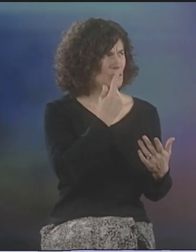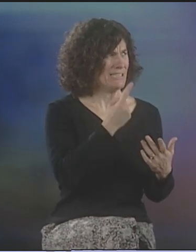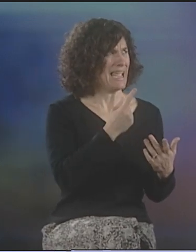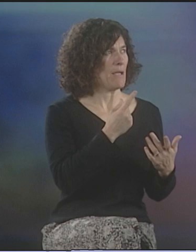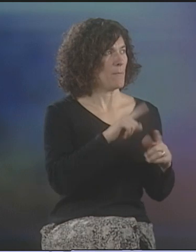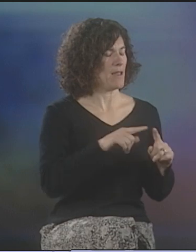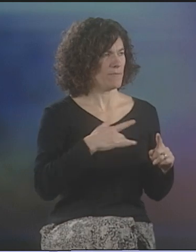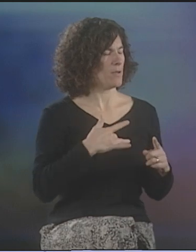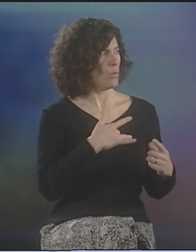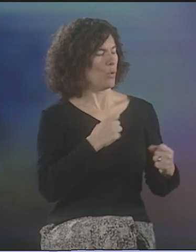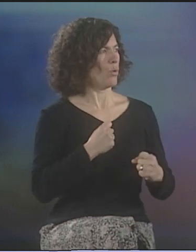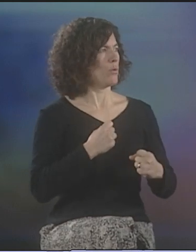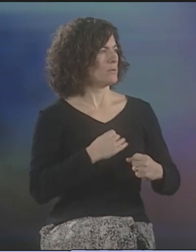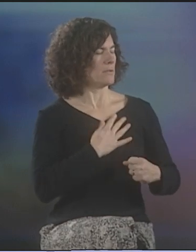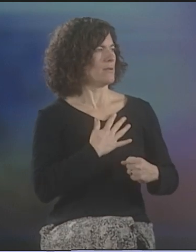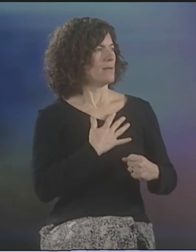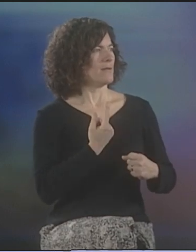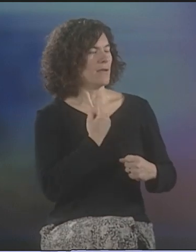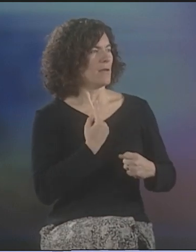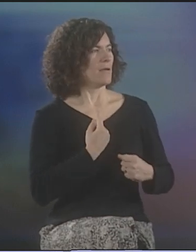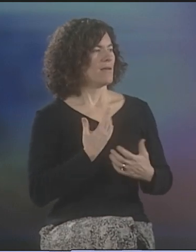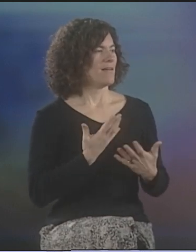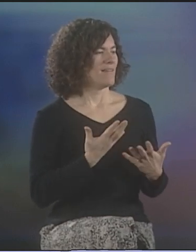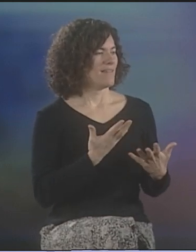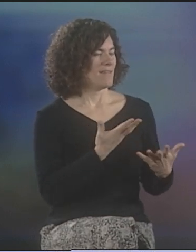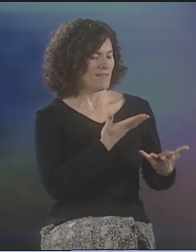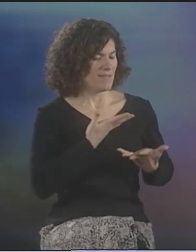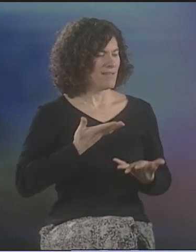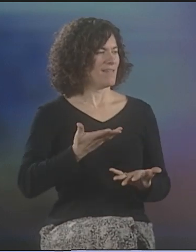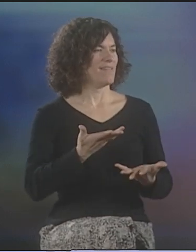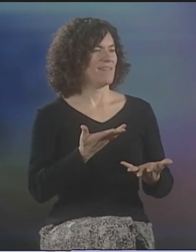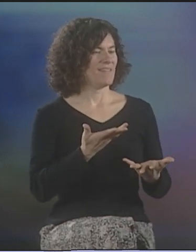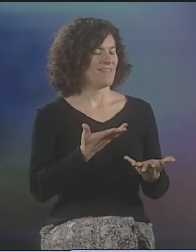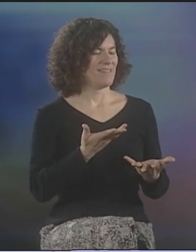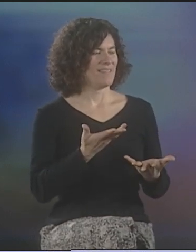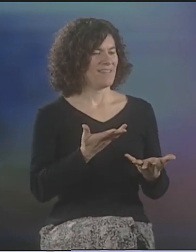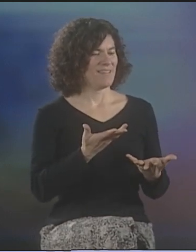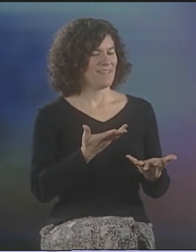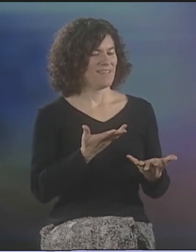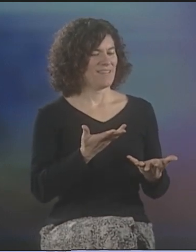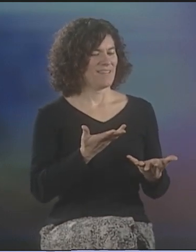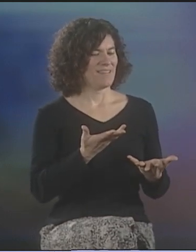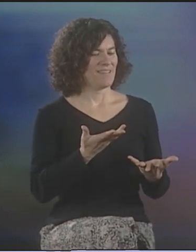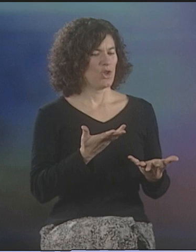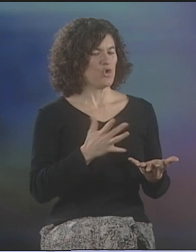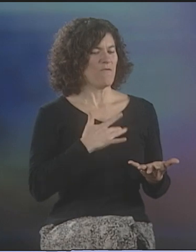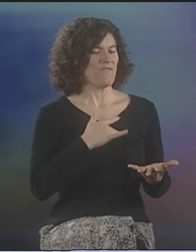SO, YOU SAY YOU WERE AT A POETRY READING OR WHATEVER OR YOU INTERPRETED IT AND YOU DIDN'T FULLY UNDERSTAND IT,